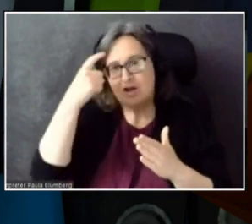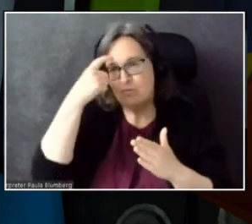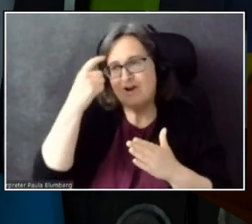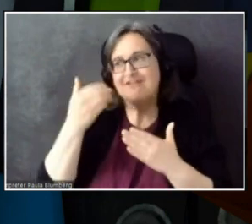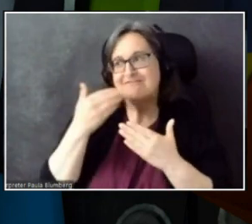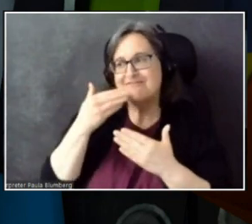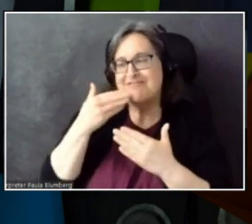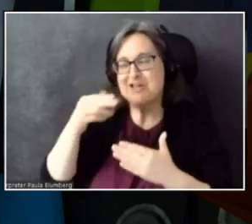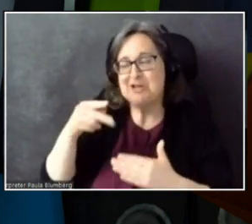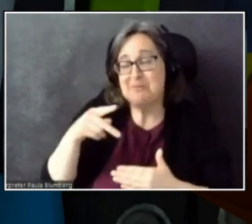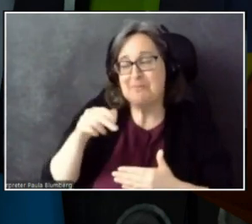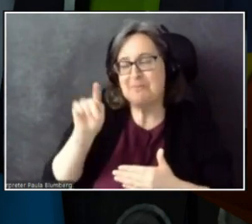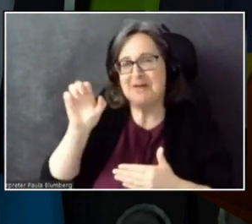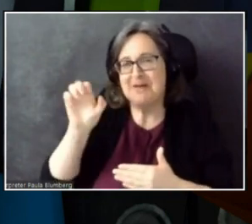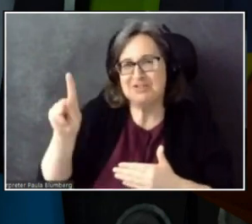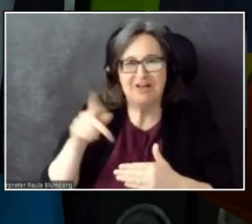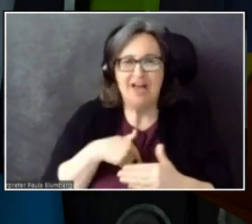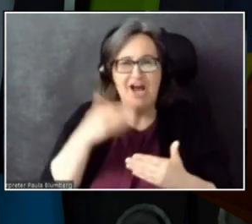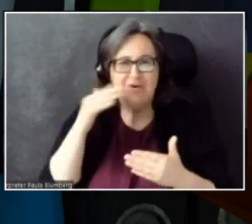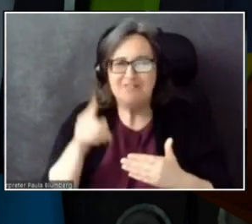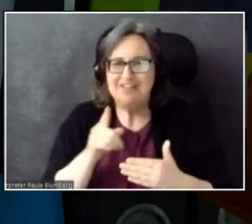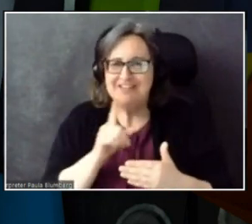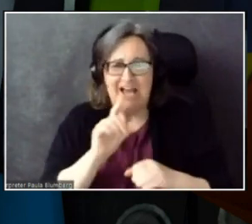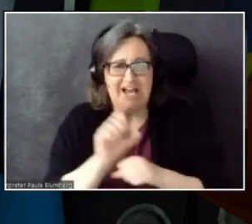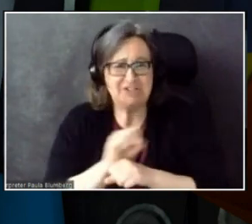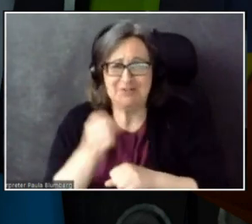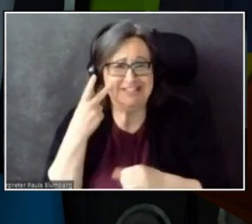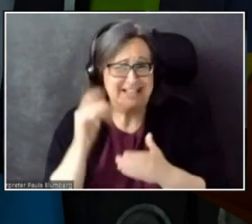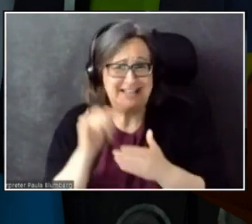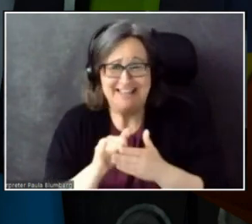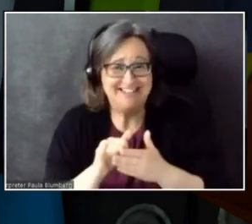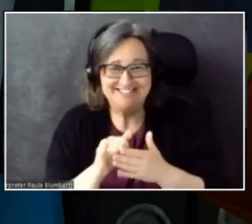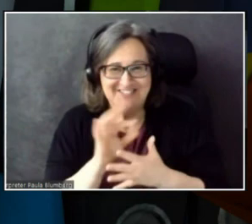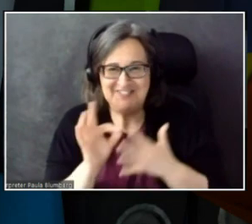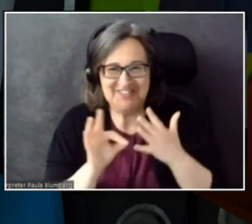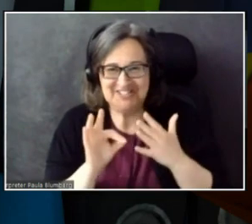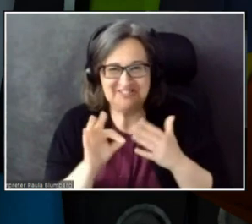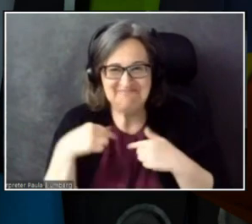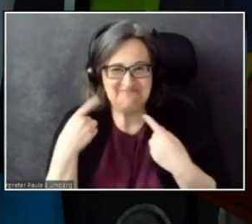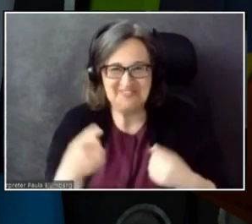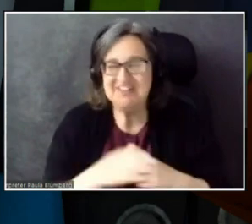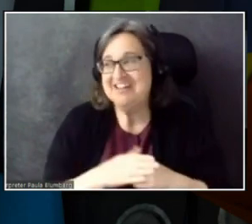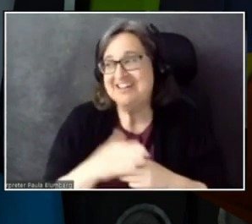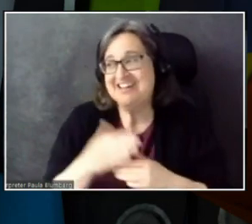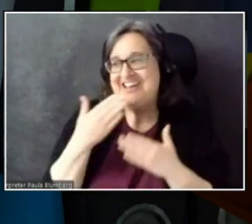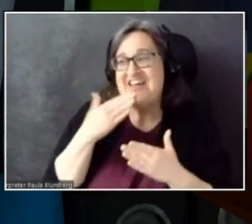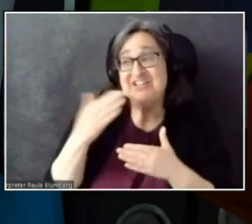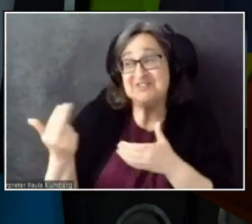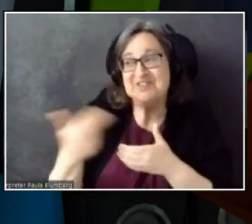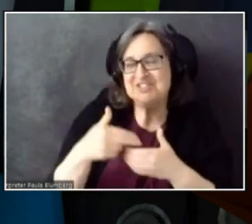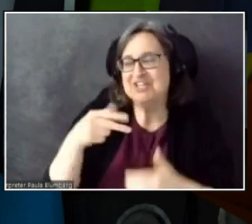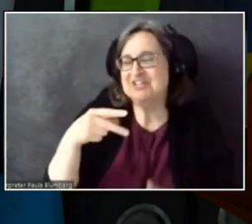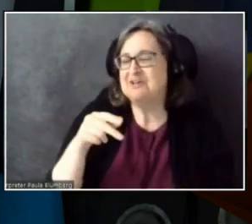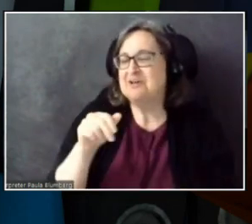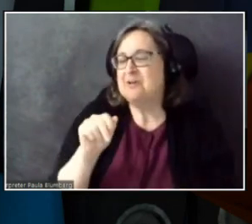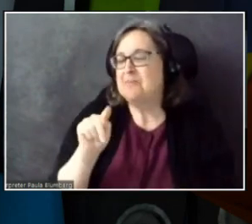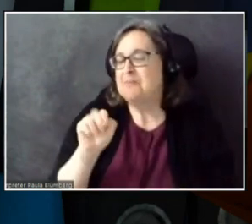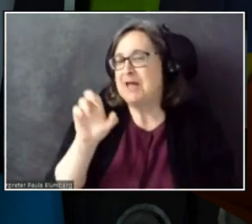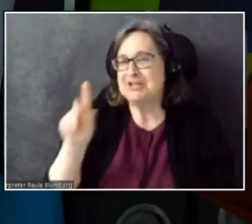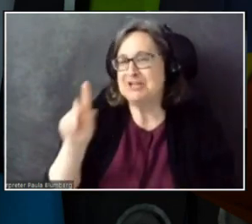I don't know that he's actually seen this feature ever before. So... Thanks for joining, Patrick. That's cool!